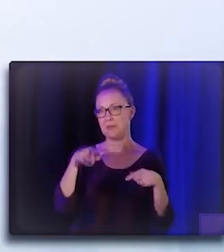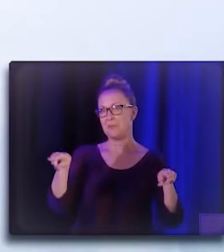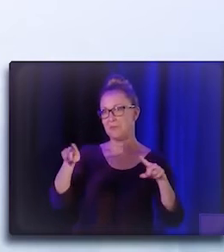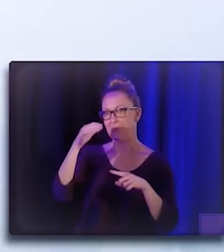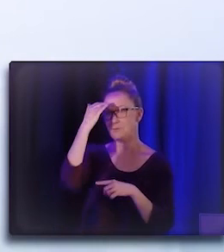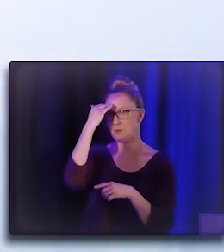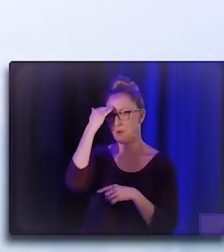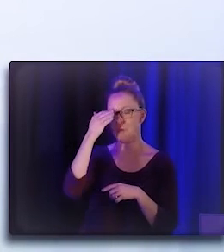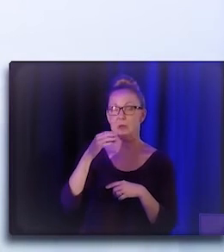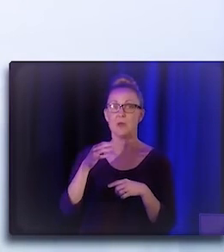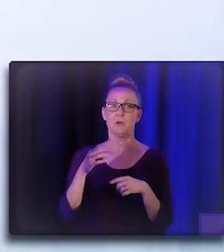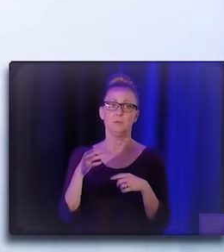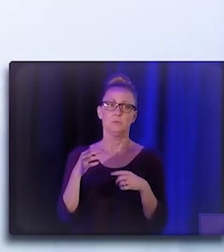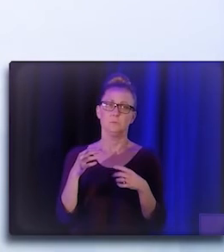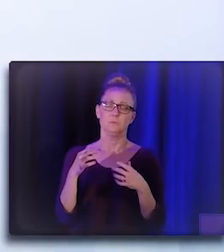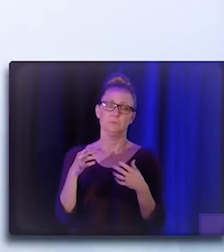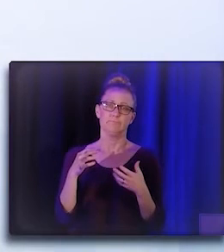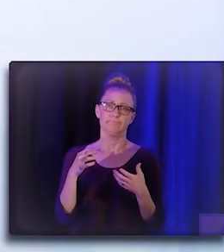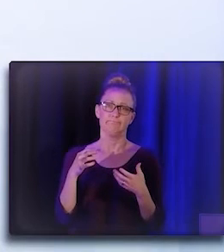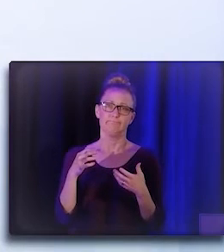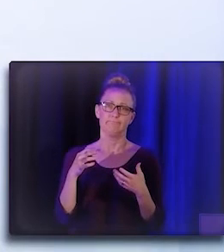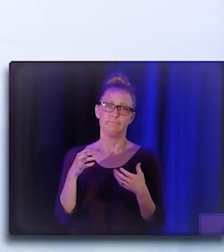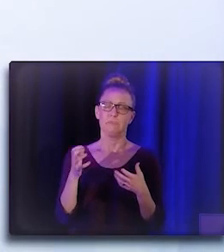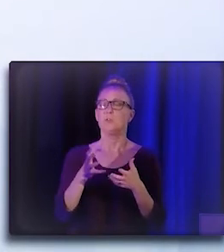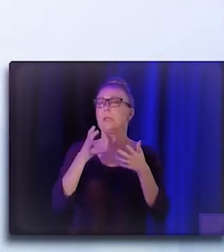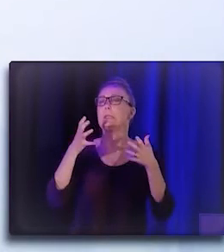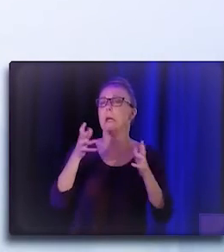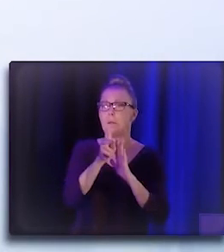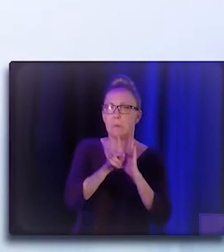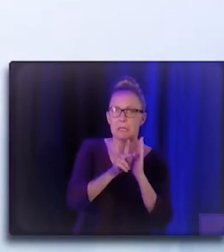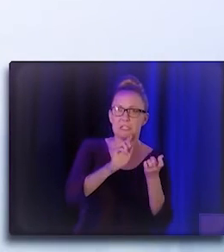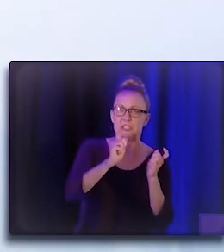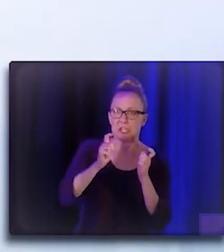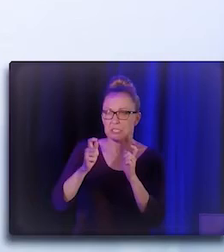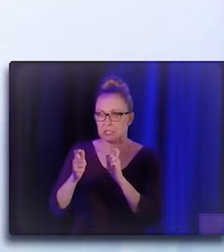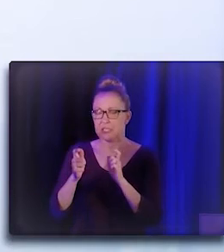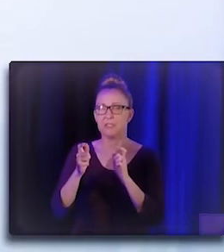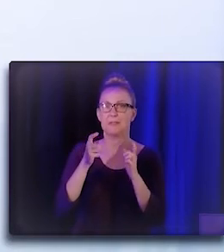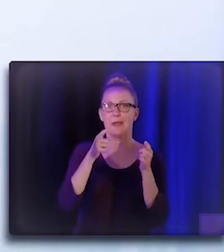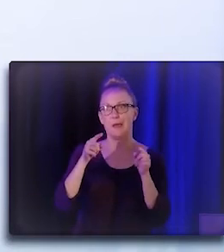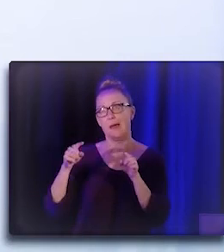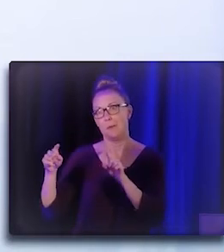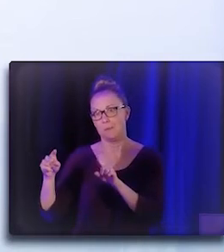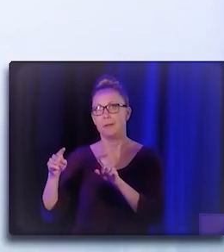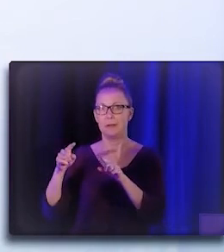a number of policy changes that are happening in California right now.